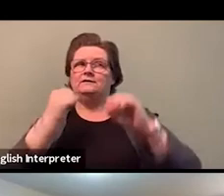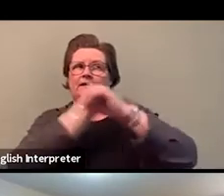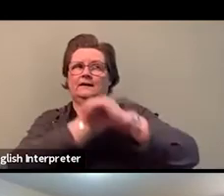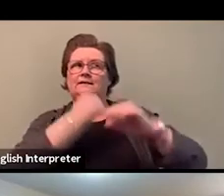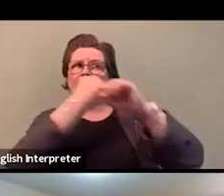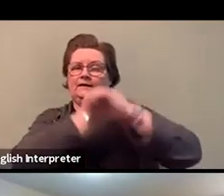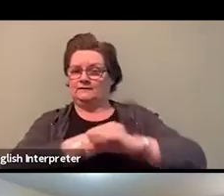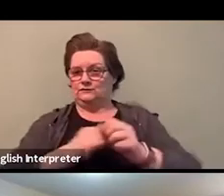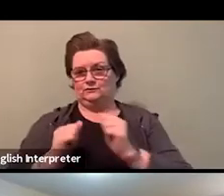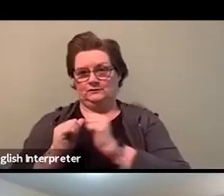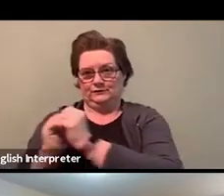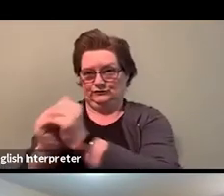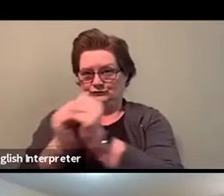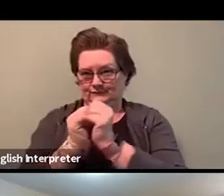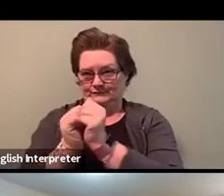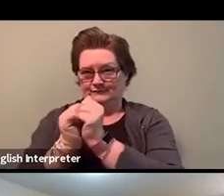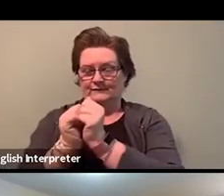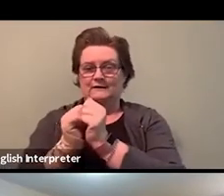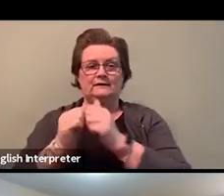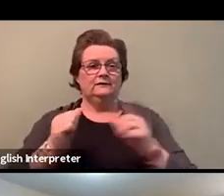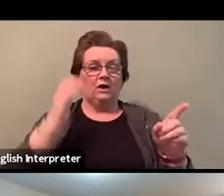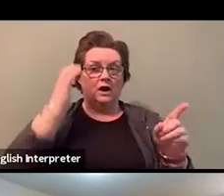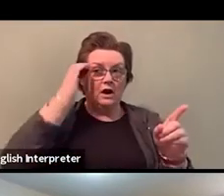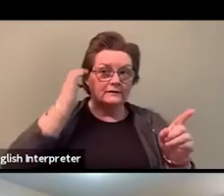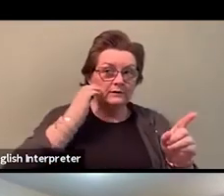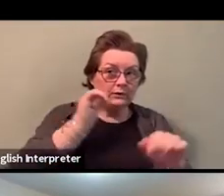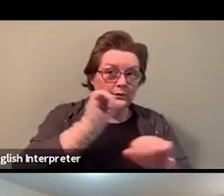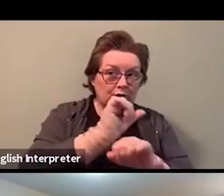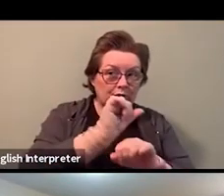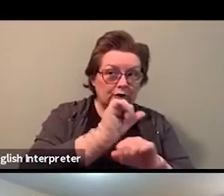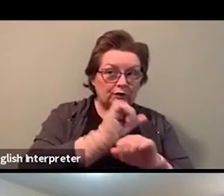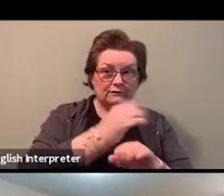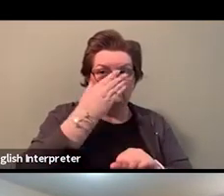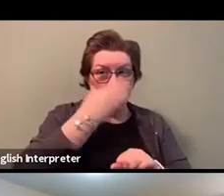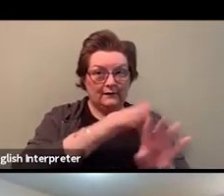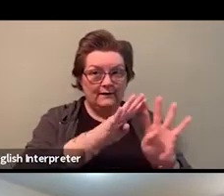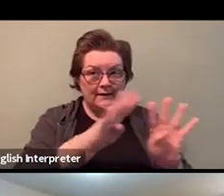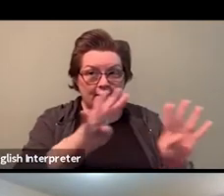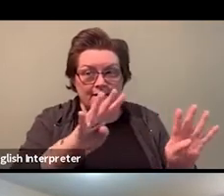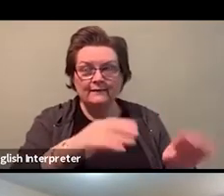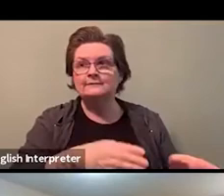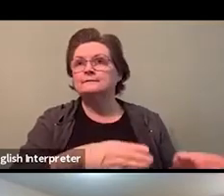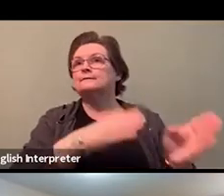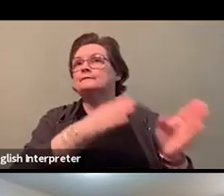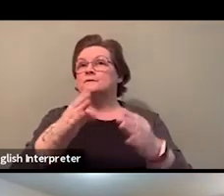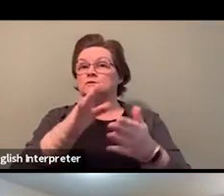We gotta fight for our education folks, our folks working at the municipal level.